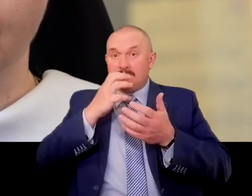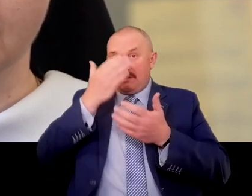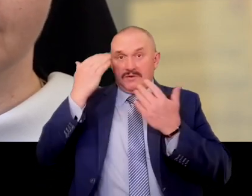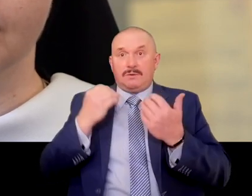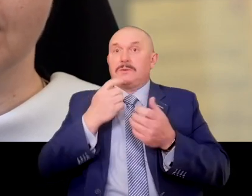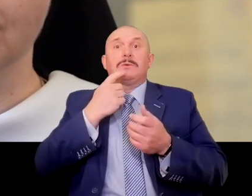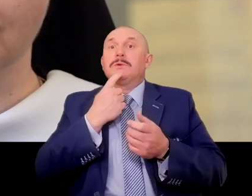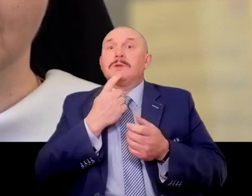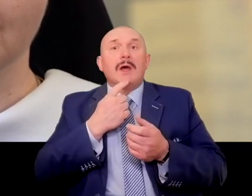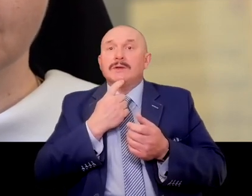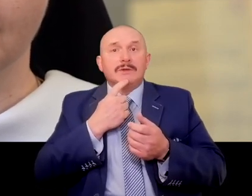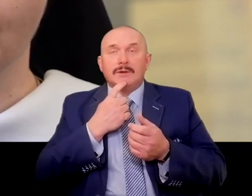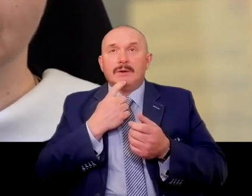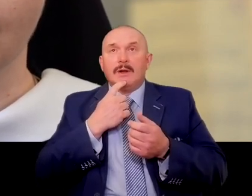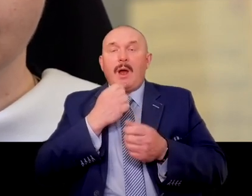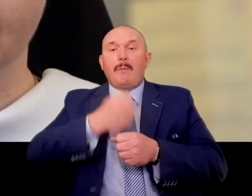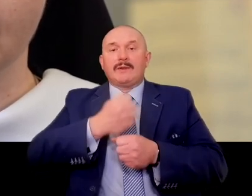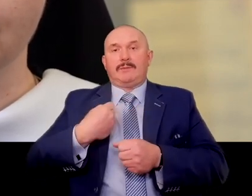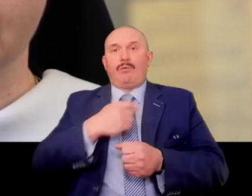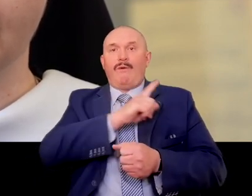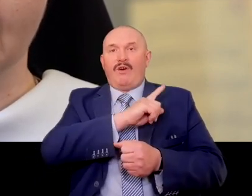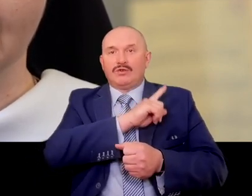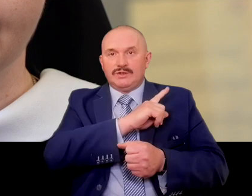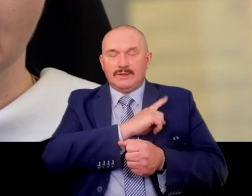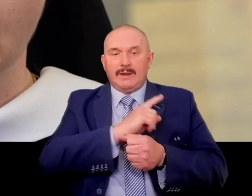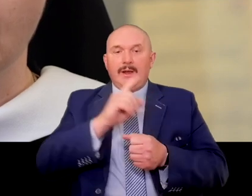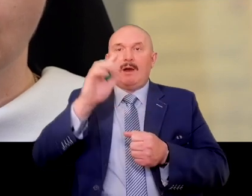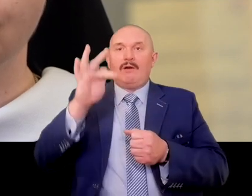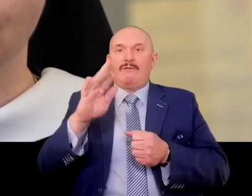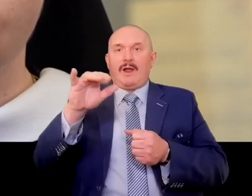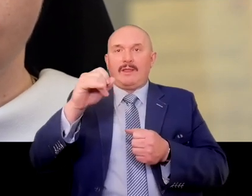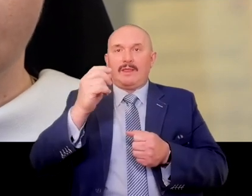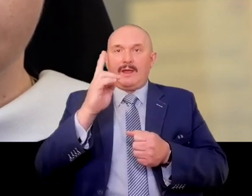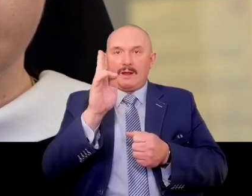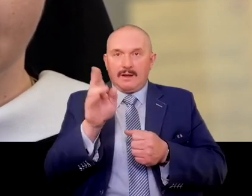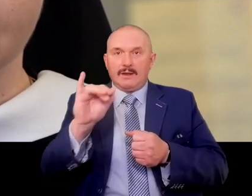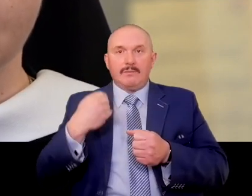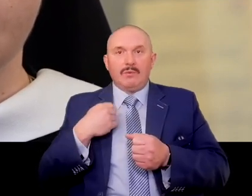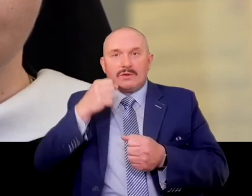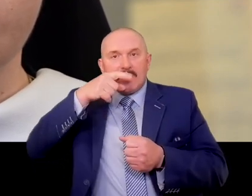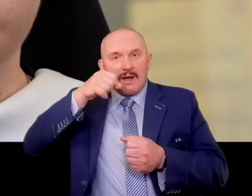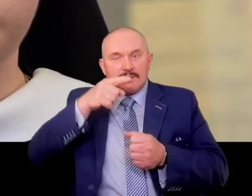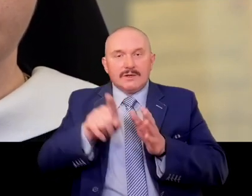because the janitor, Franciszek Pranga, worked in our school, and he denounced Sister Alicja to the Germans,